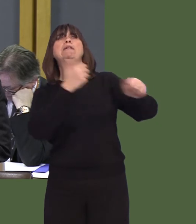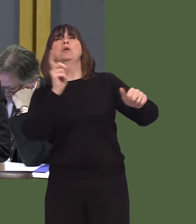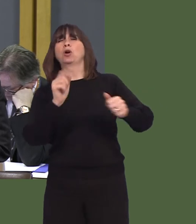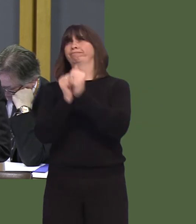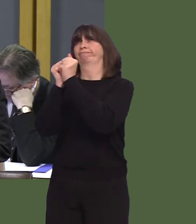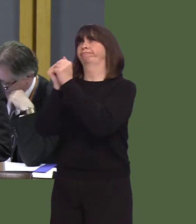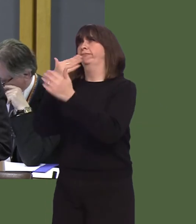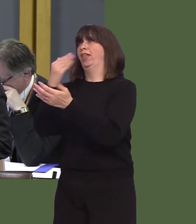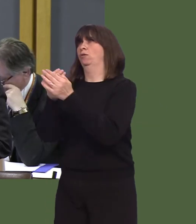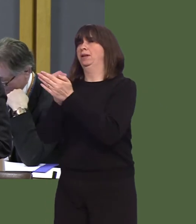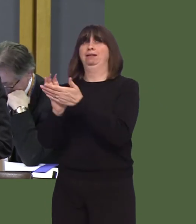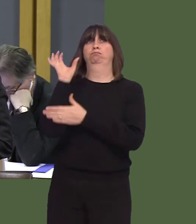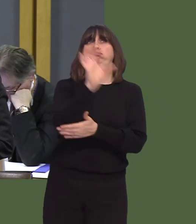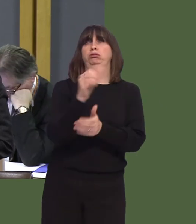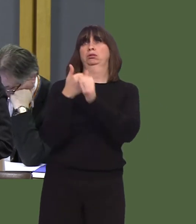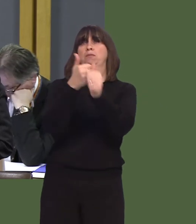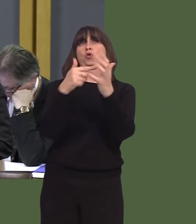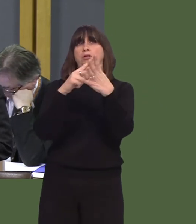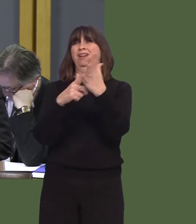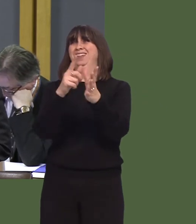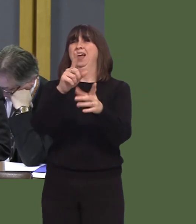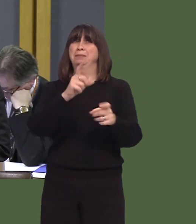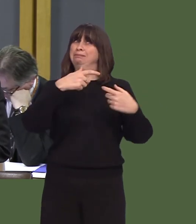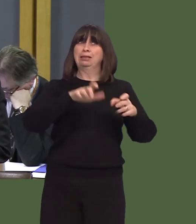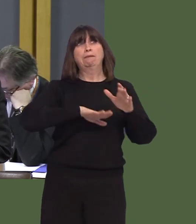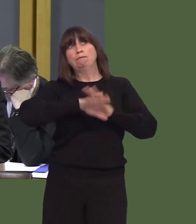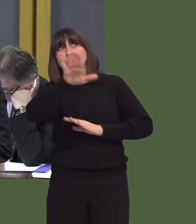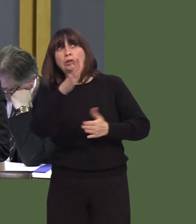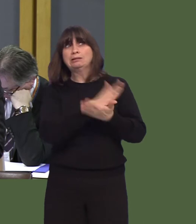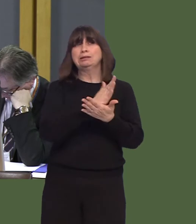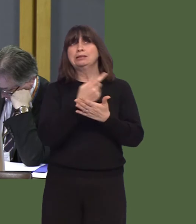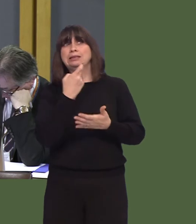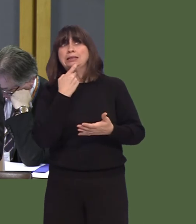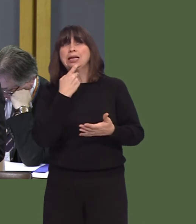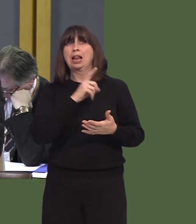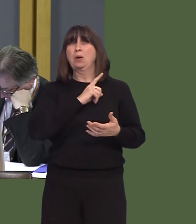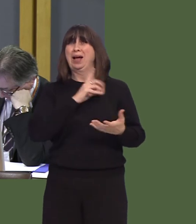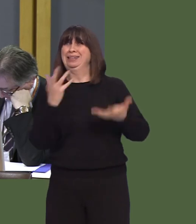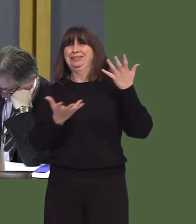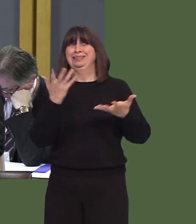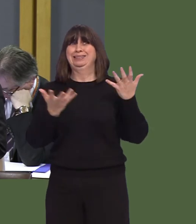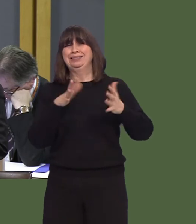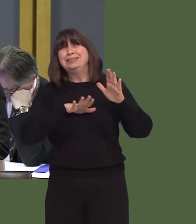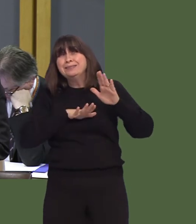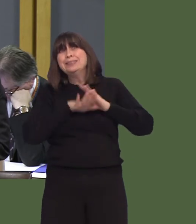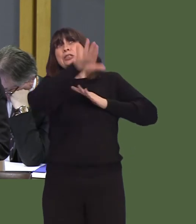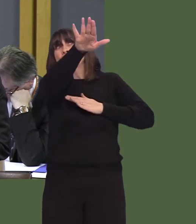Government's investment with Tata, but there's still uncertainty over the future of the steelworks because of the joint venture, and we don't know the details of that joint venture yet.